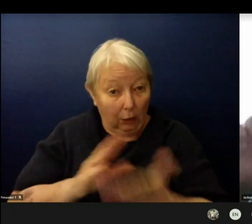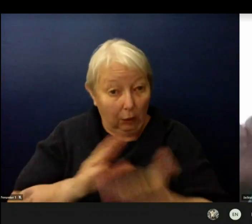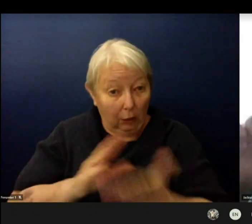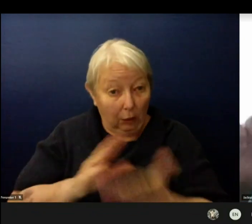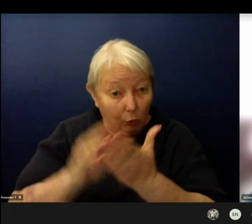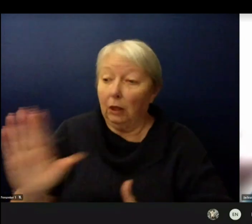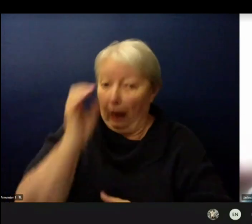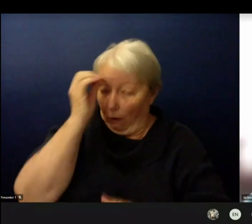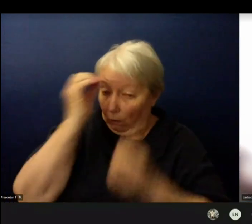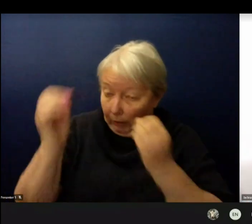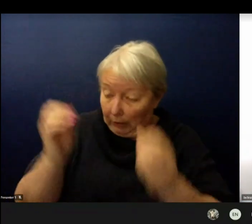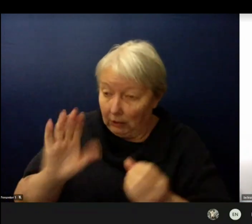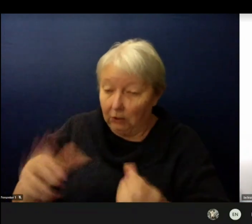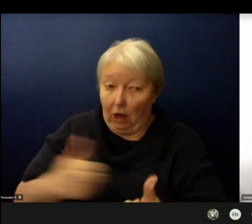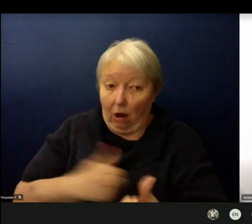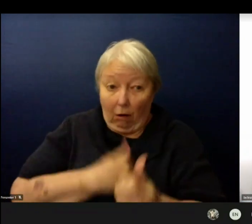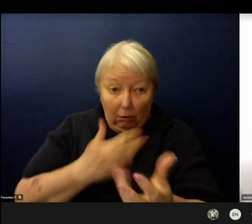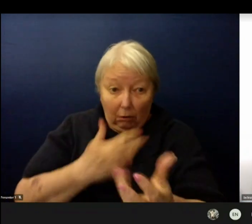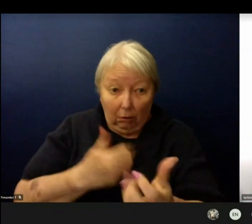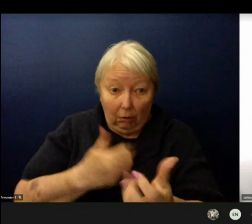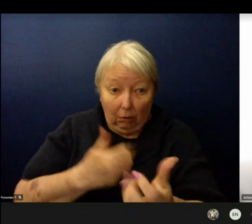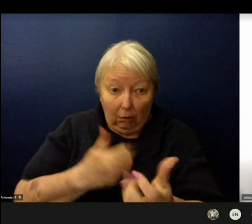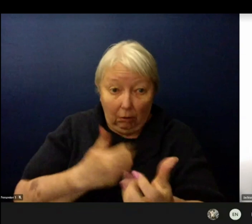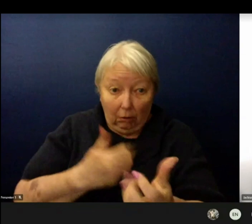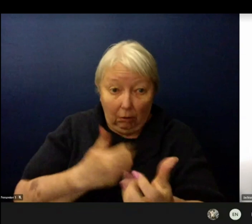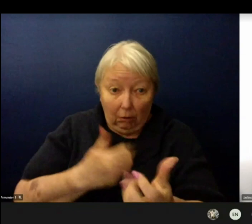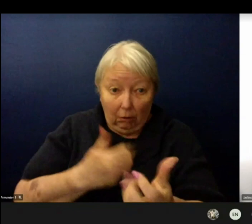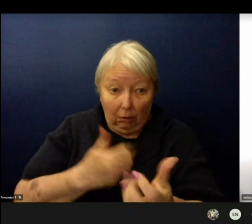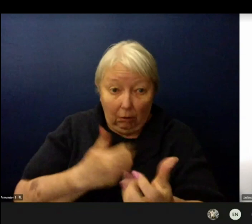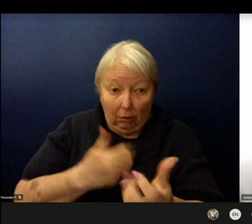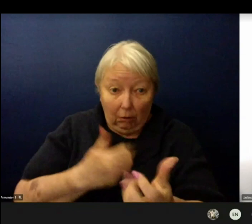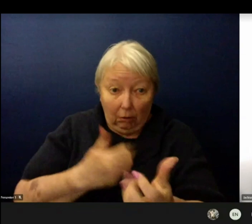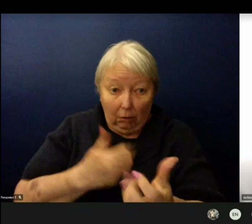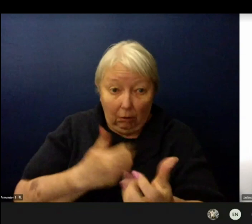our social-emotional space. That is our advisory. We call it mentorship.